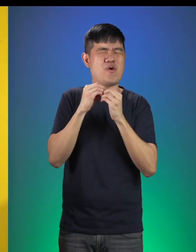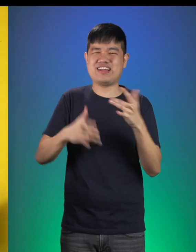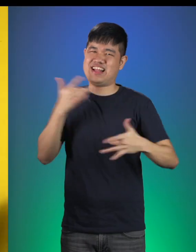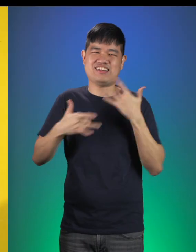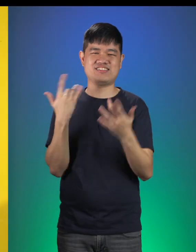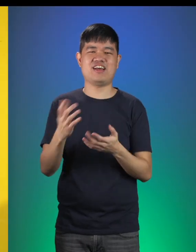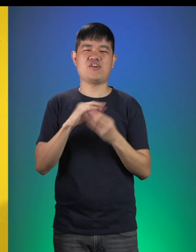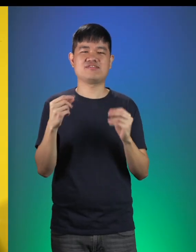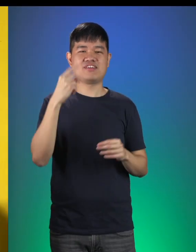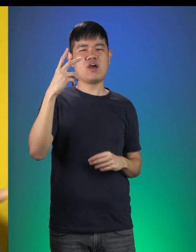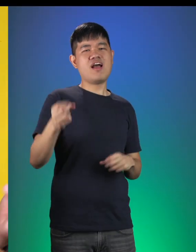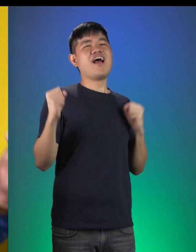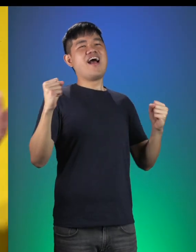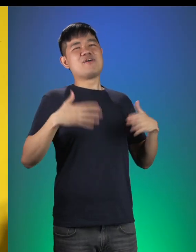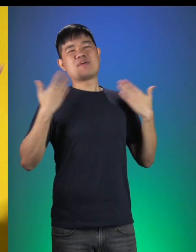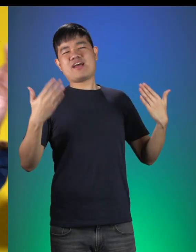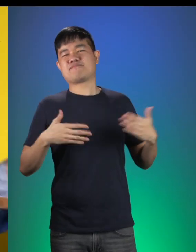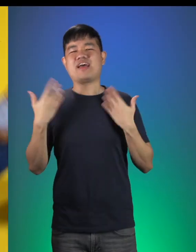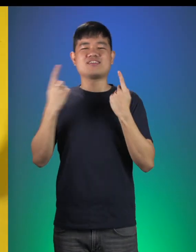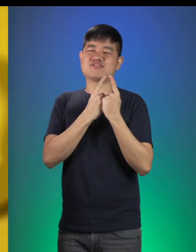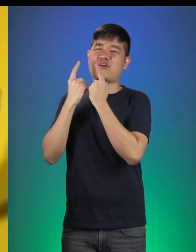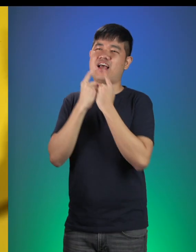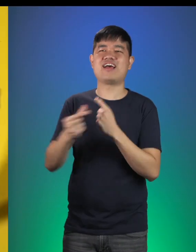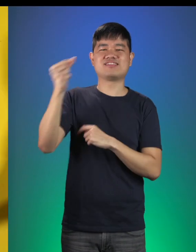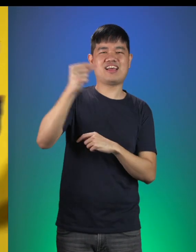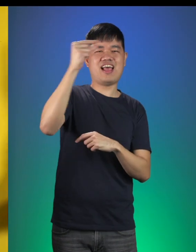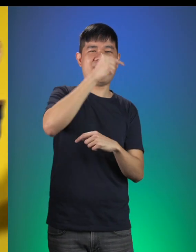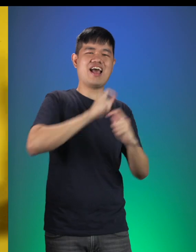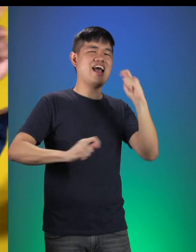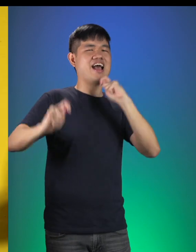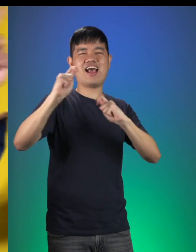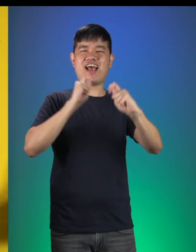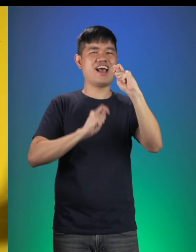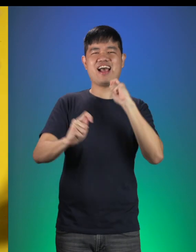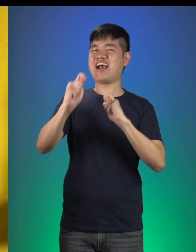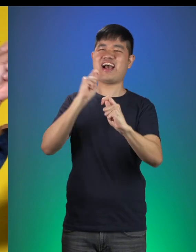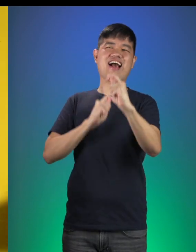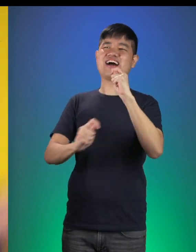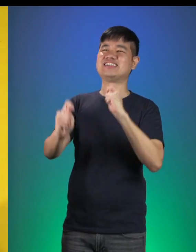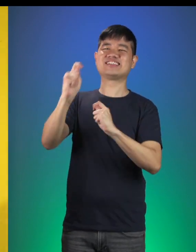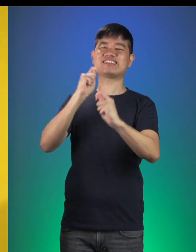Meantime, Happy Birthday Gateway Theatre!